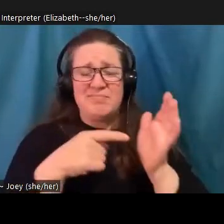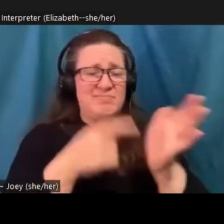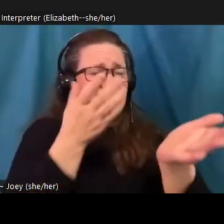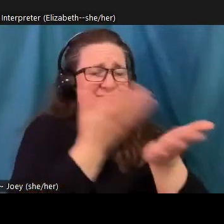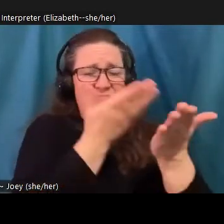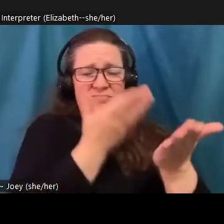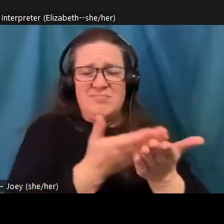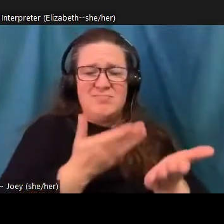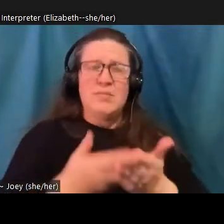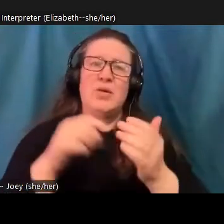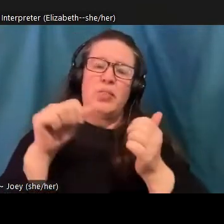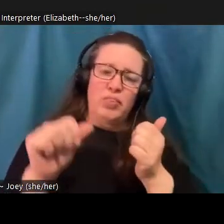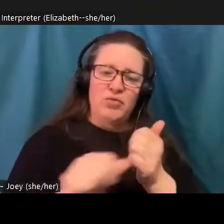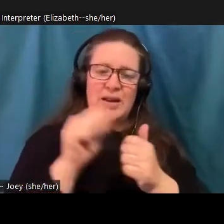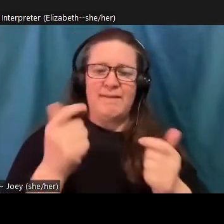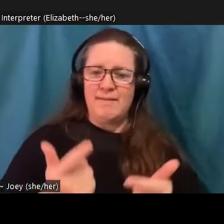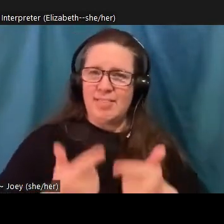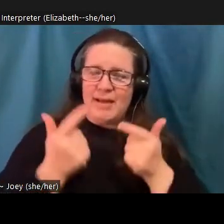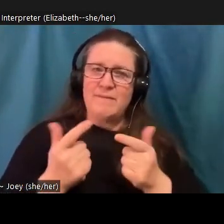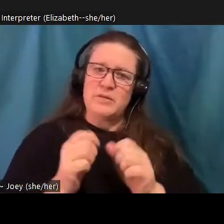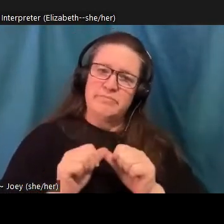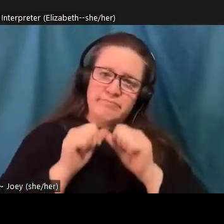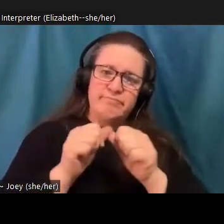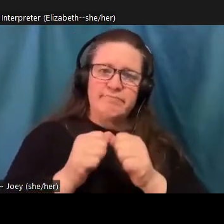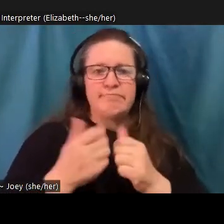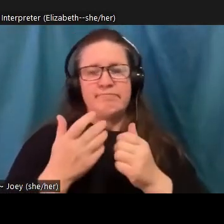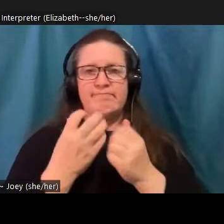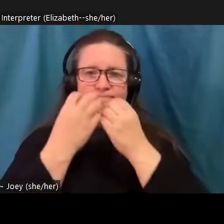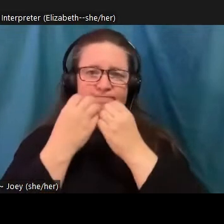people's culture, their relation to the past and entire way of